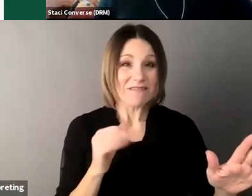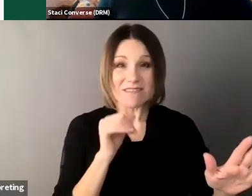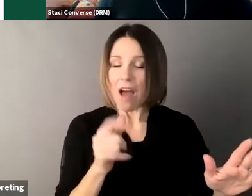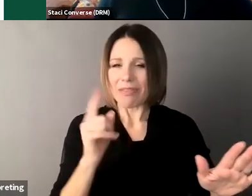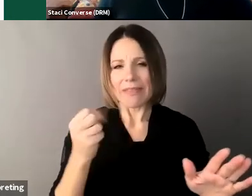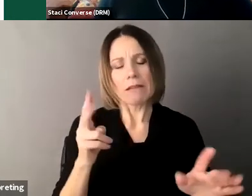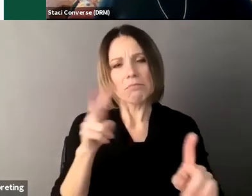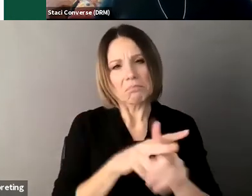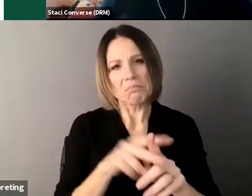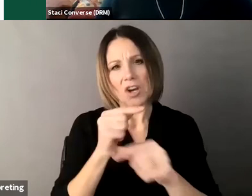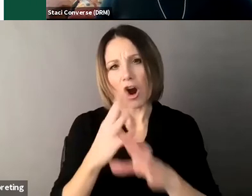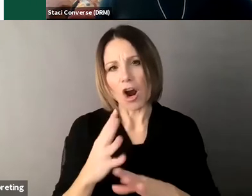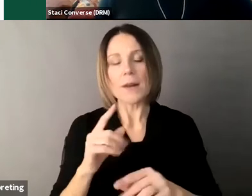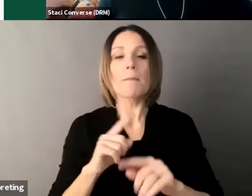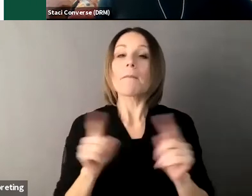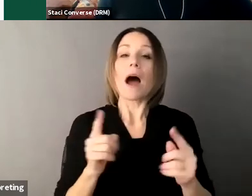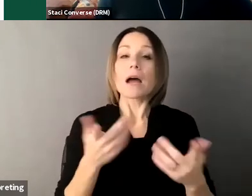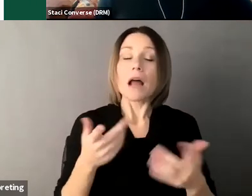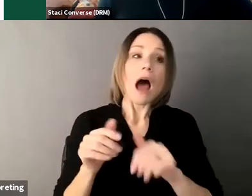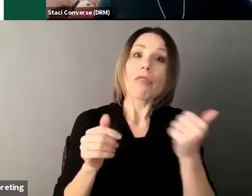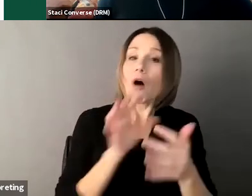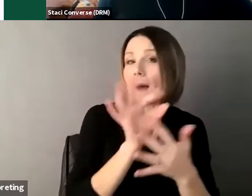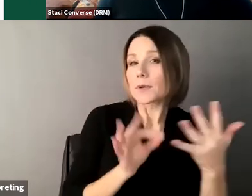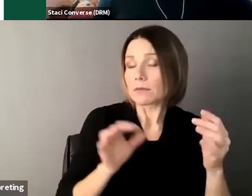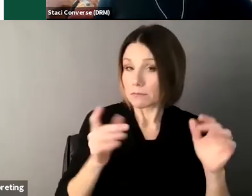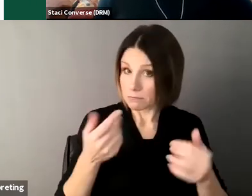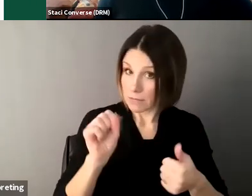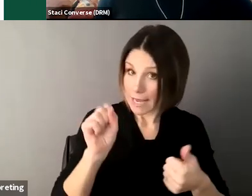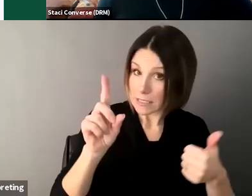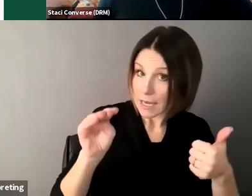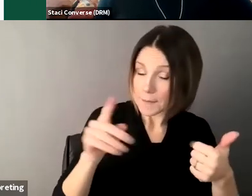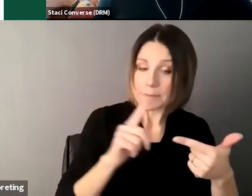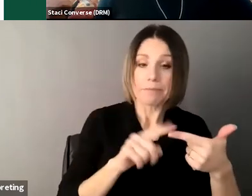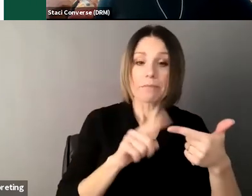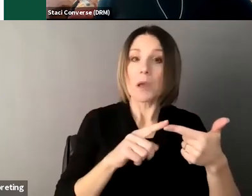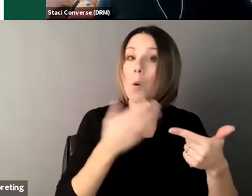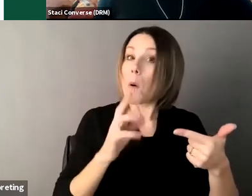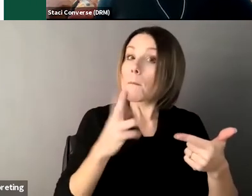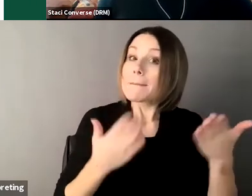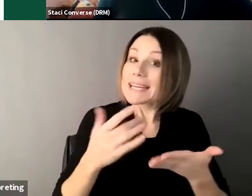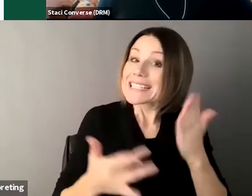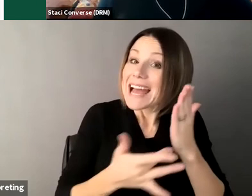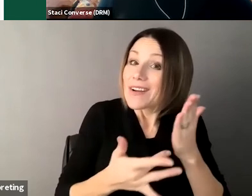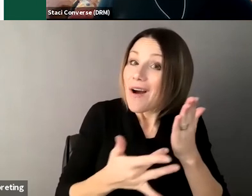includes supported decision-making appropriate technological assistance appointment of an agent